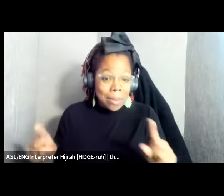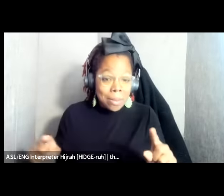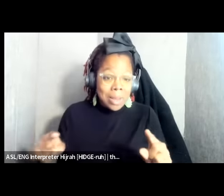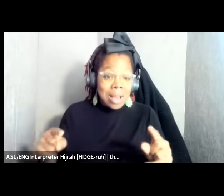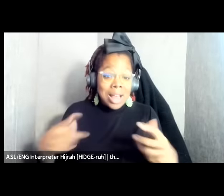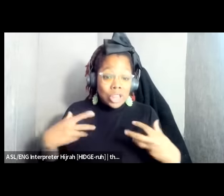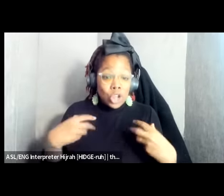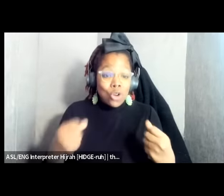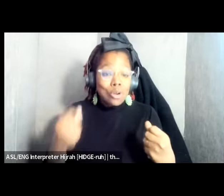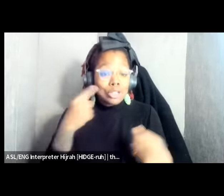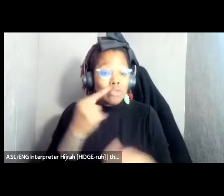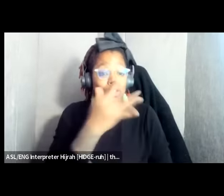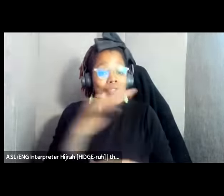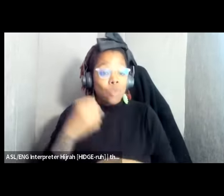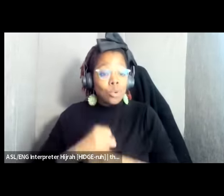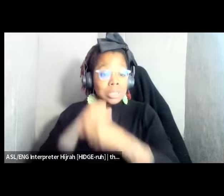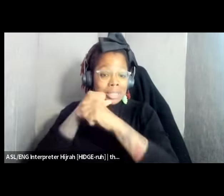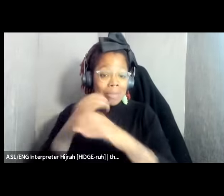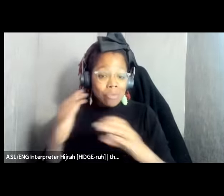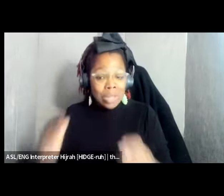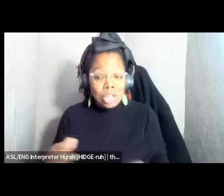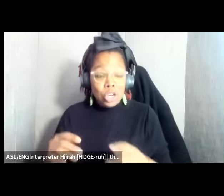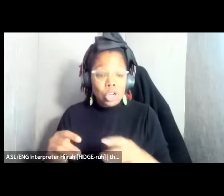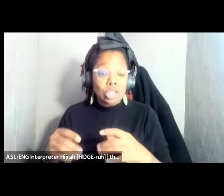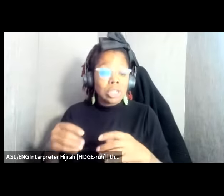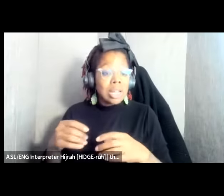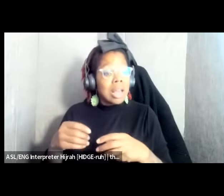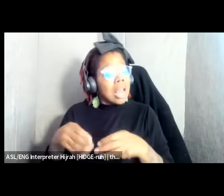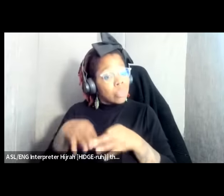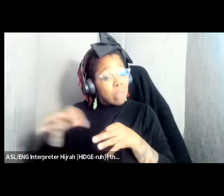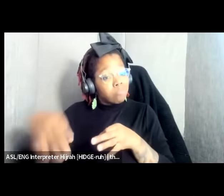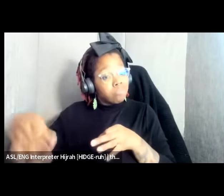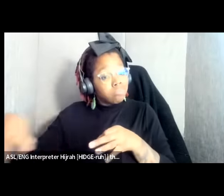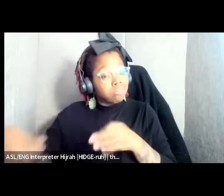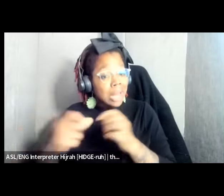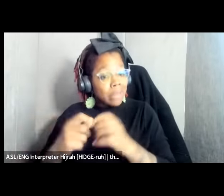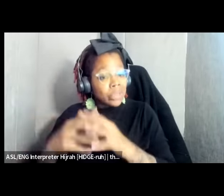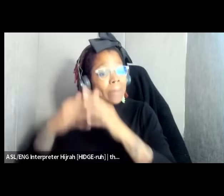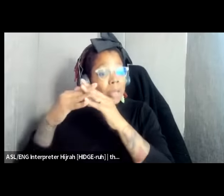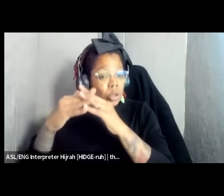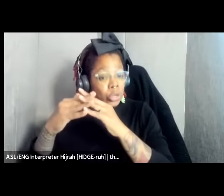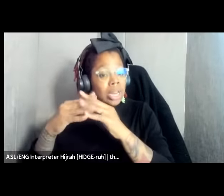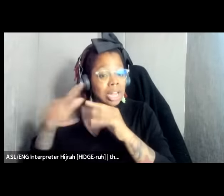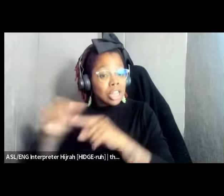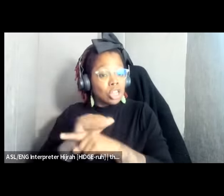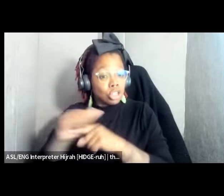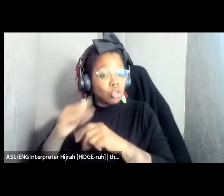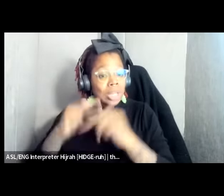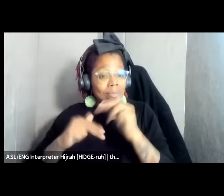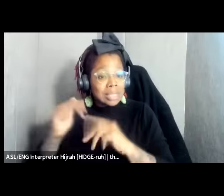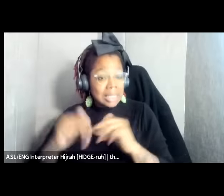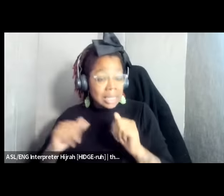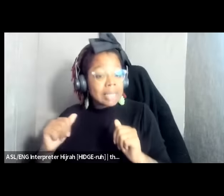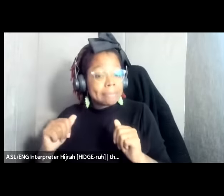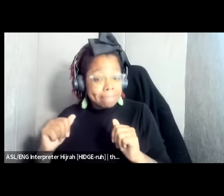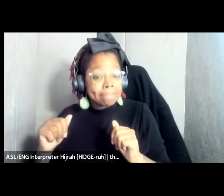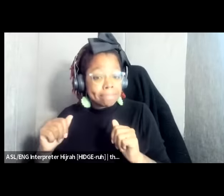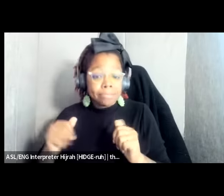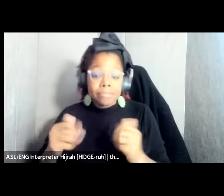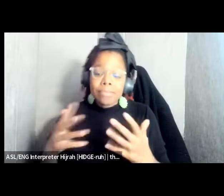Defenders that have staved off the uh the building of uh this training facility and unfortunately uh